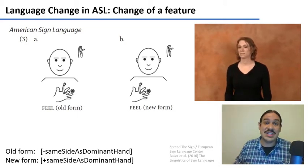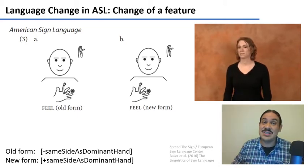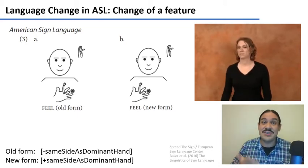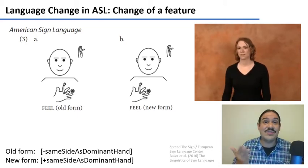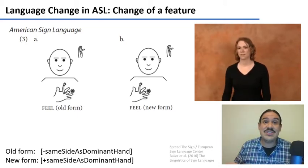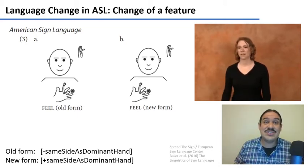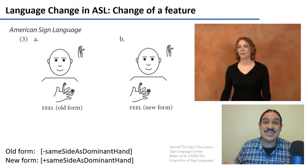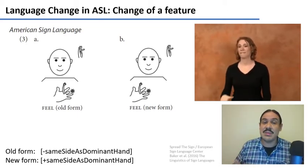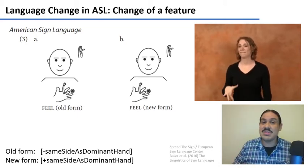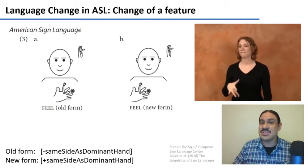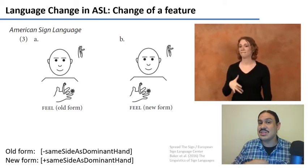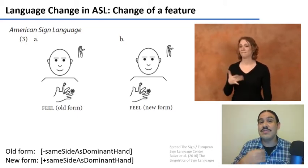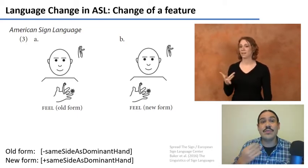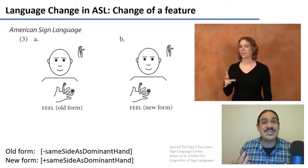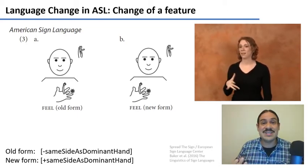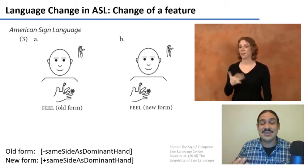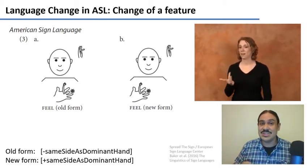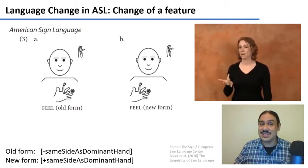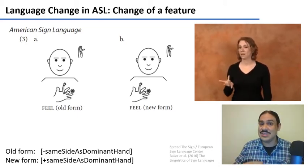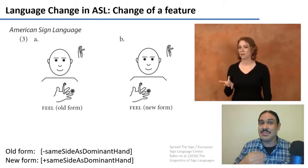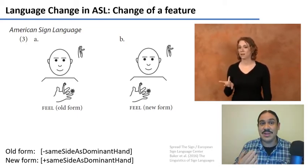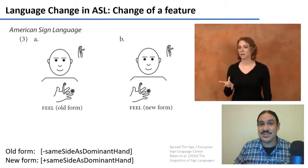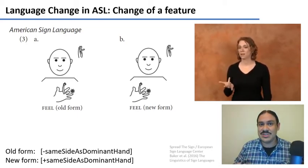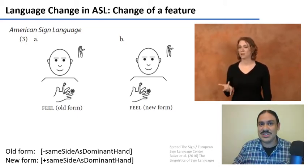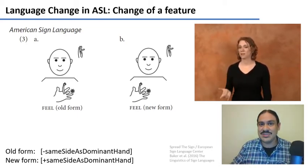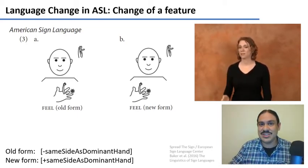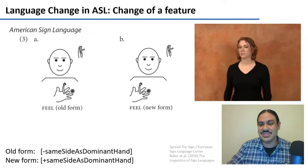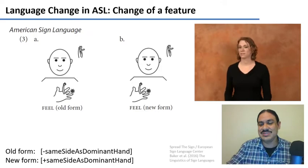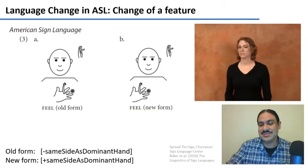we also have phenomena like grammaticalization where a